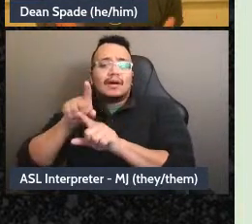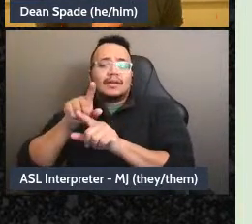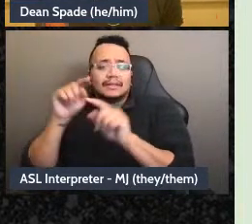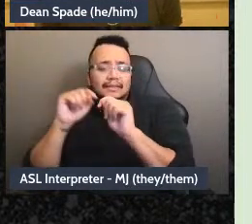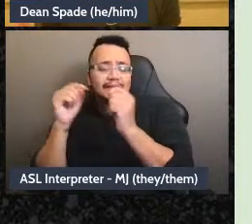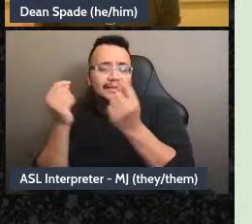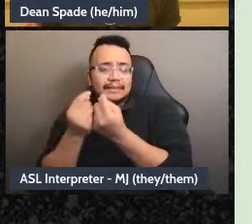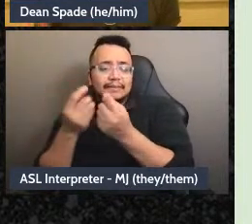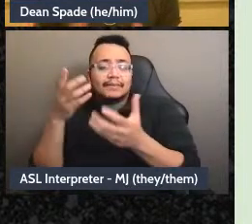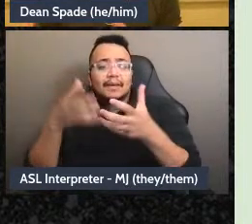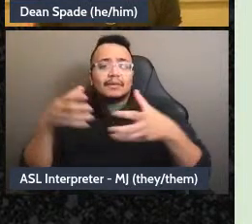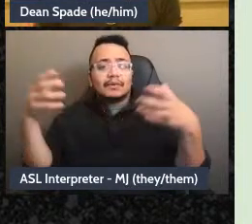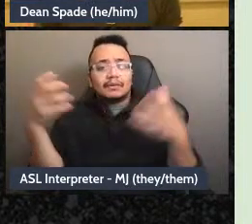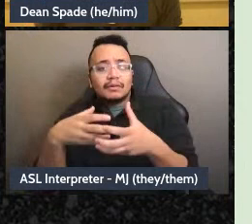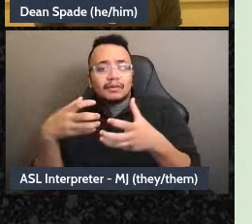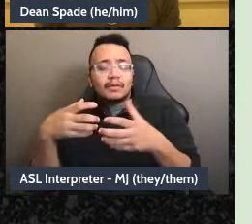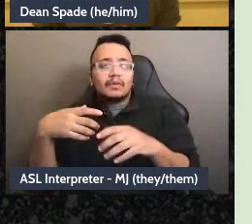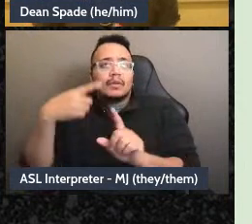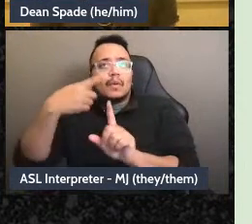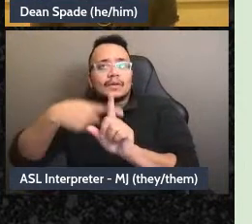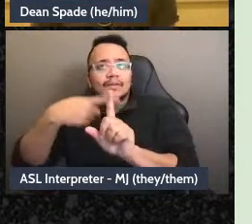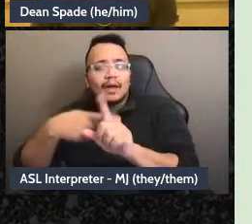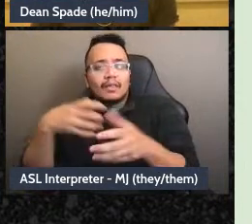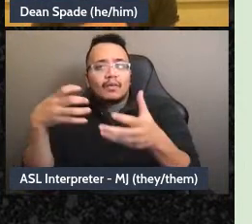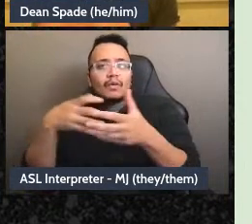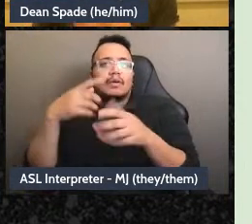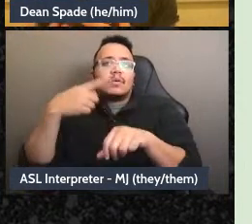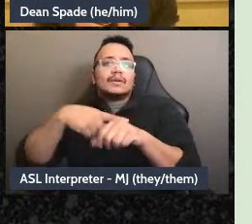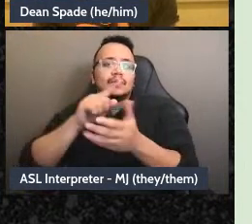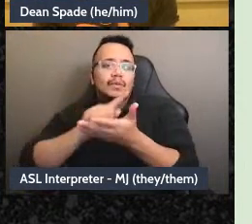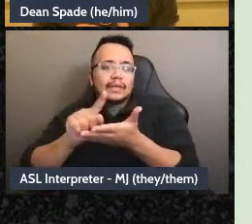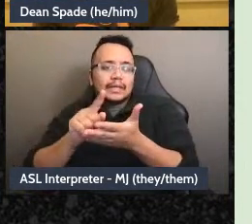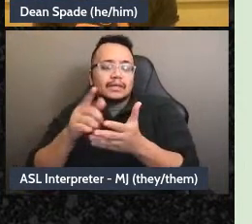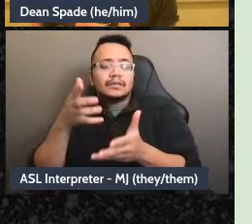can't wait till then. So there'll be like three people who agree to be the rapid response team